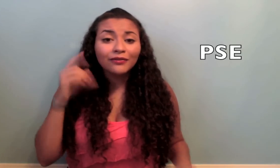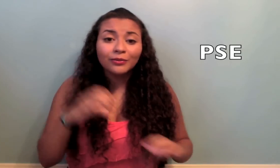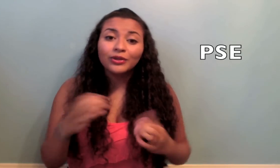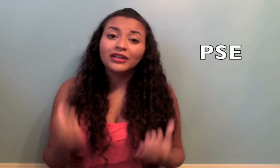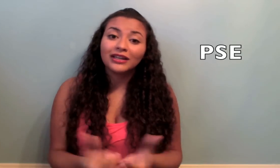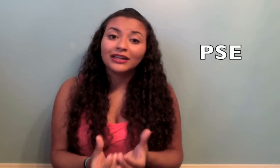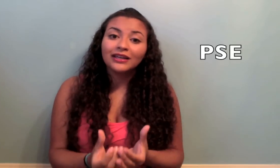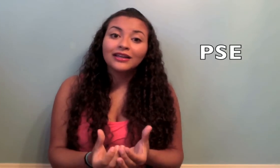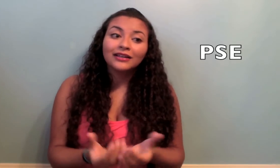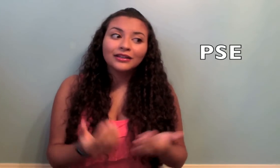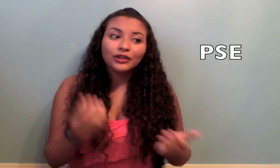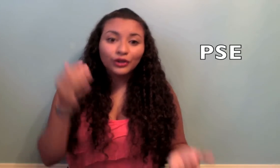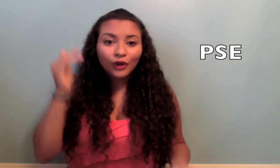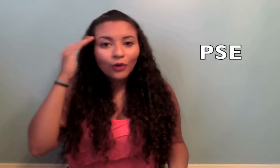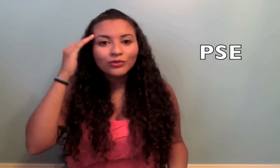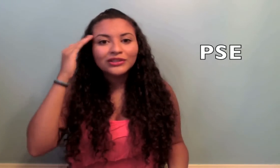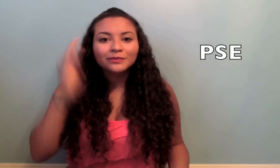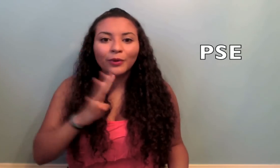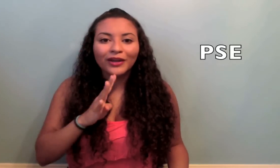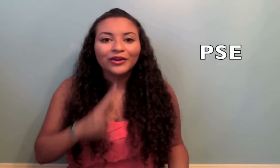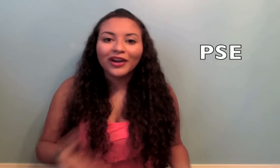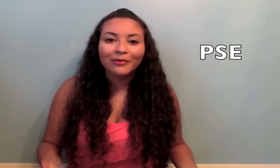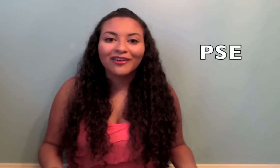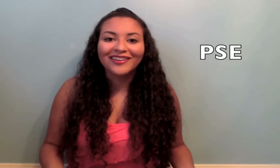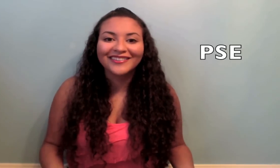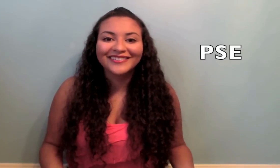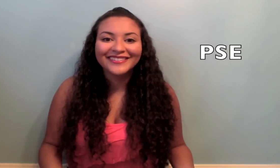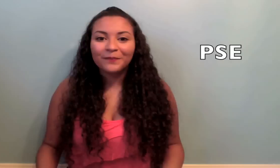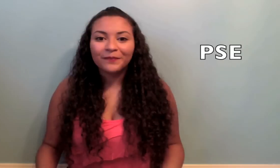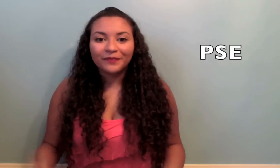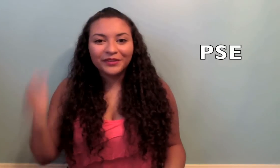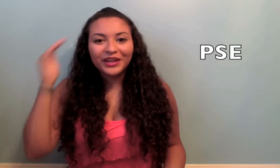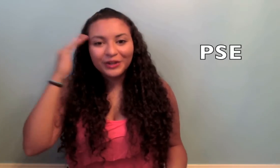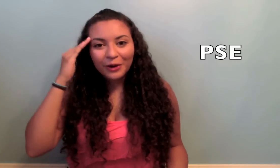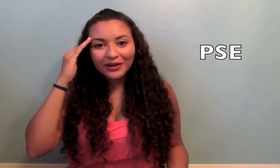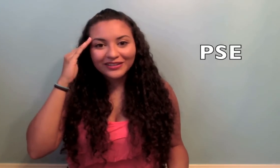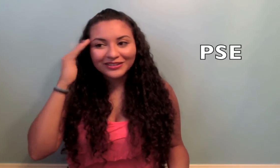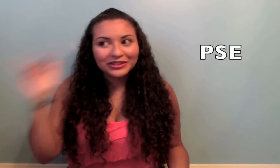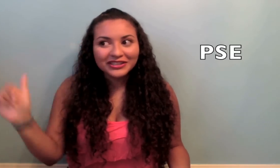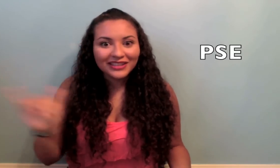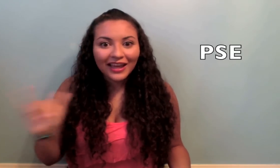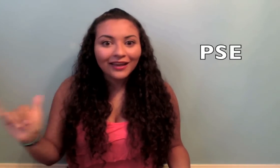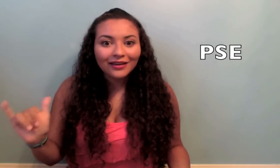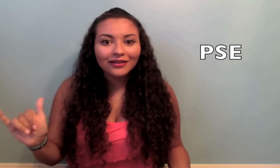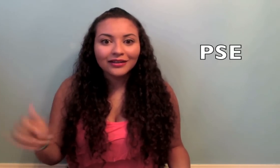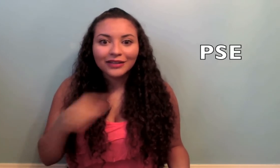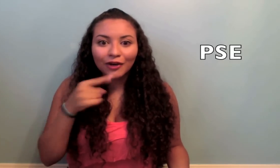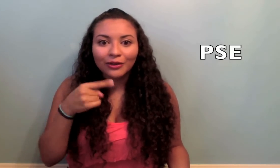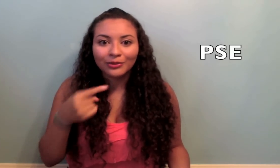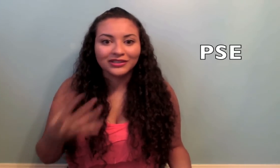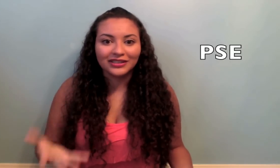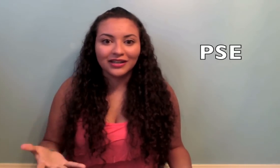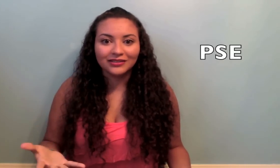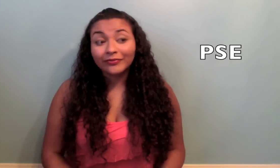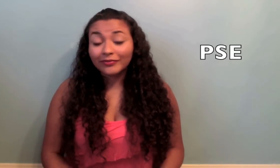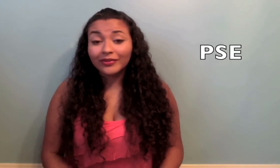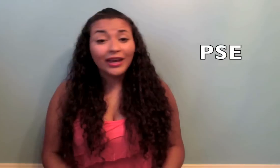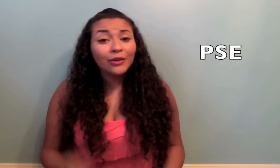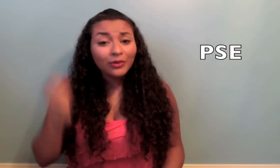community knows spoken grammar. They know it just like hearing person does. they will